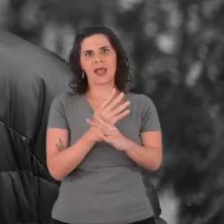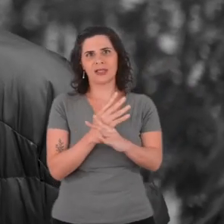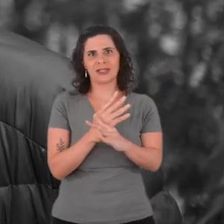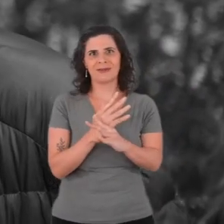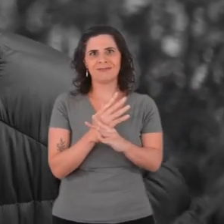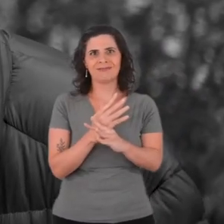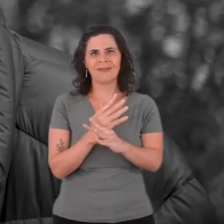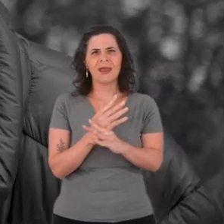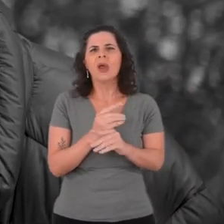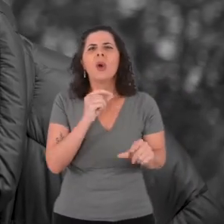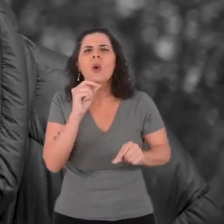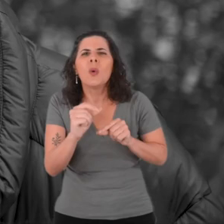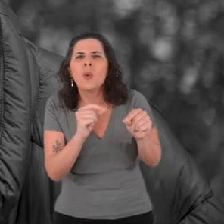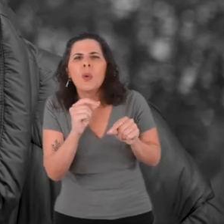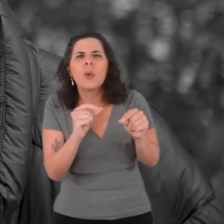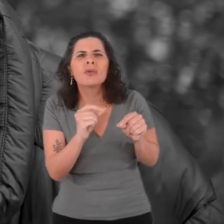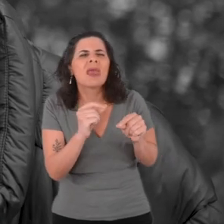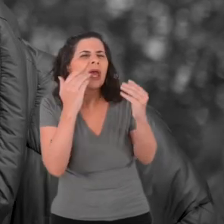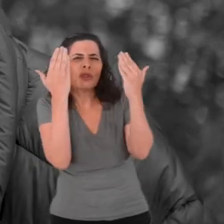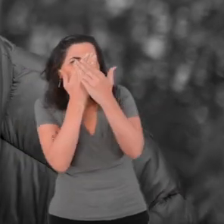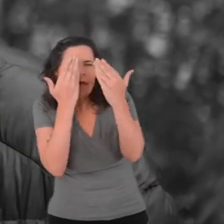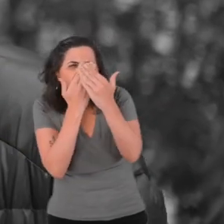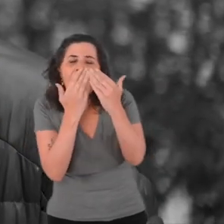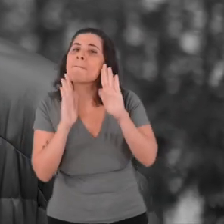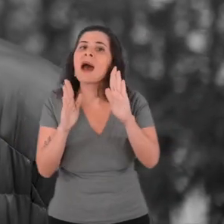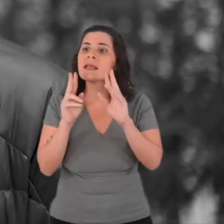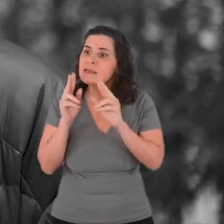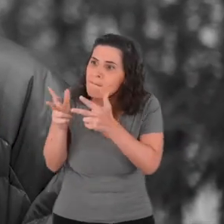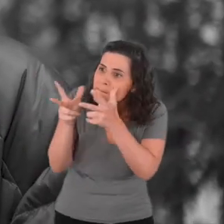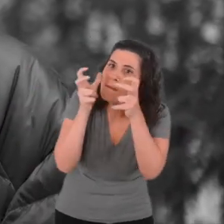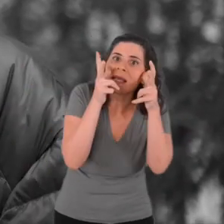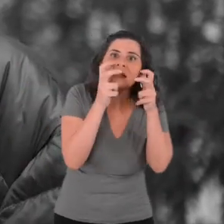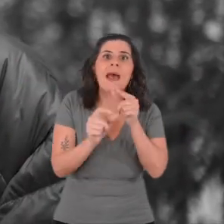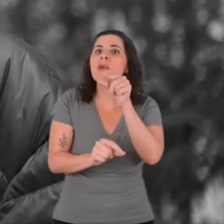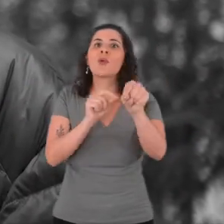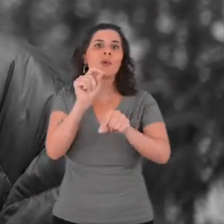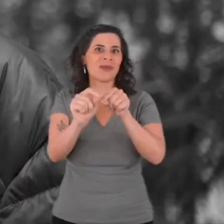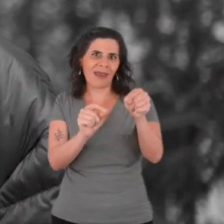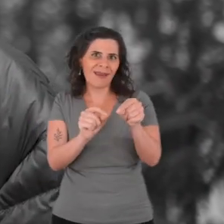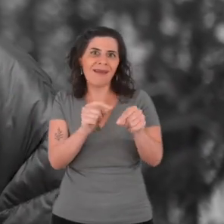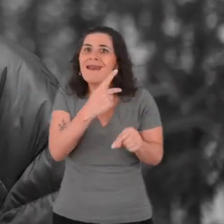is what do you perceive of the city, of your day to day.